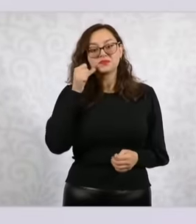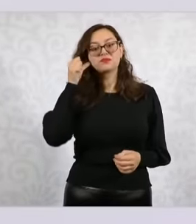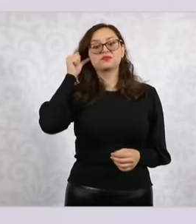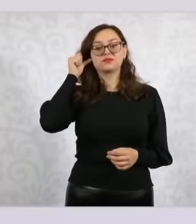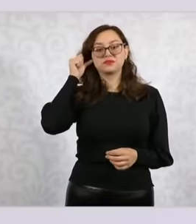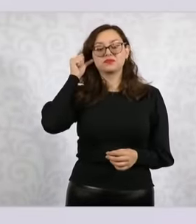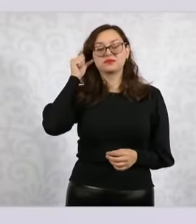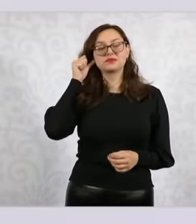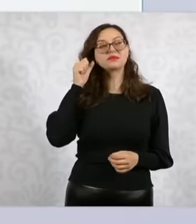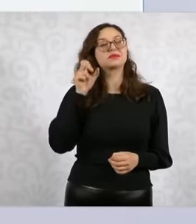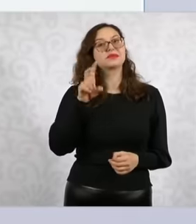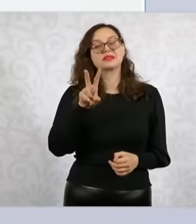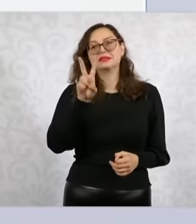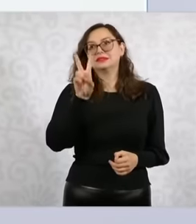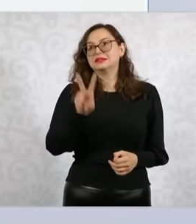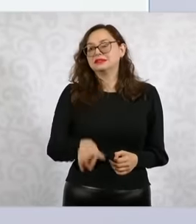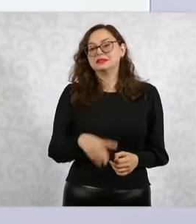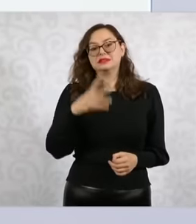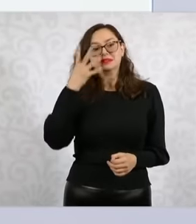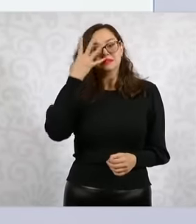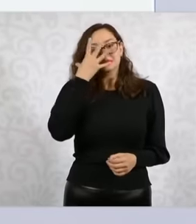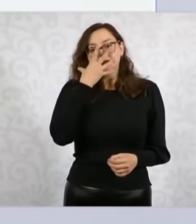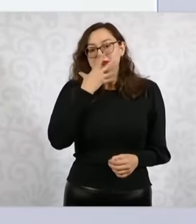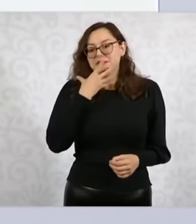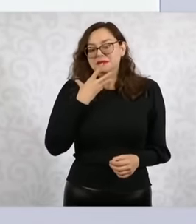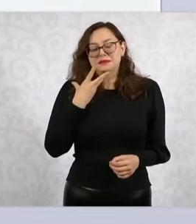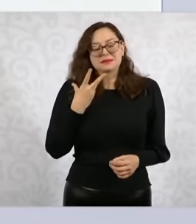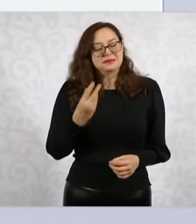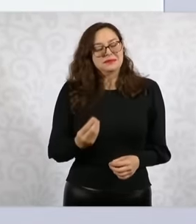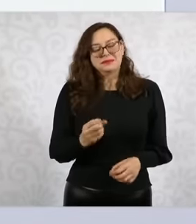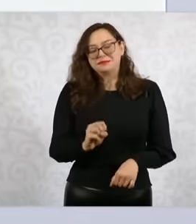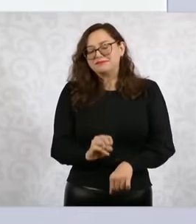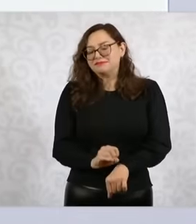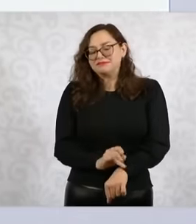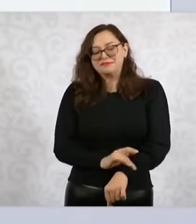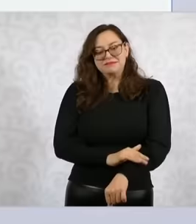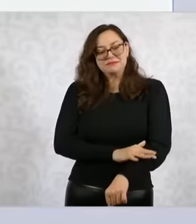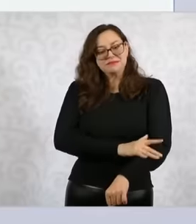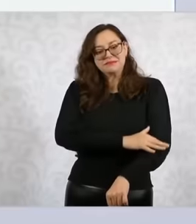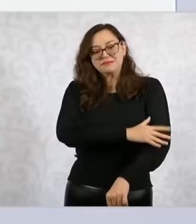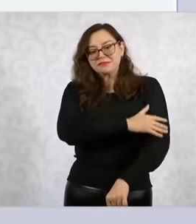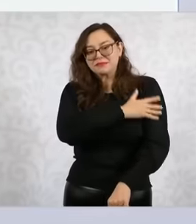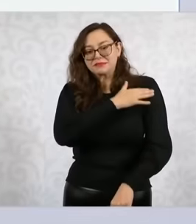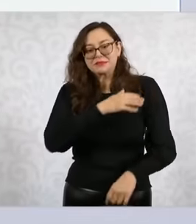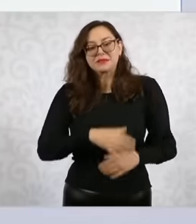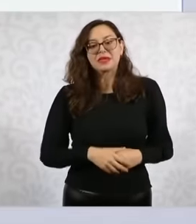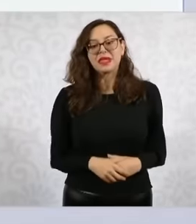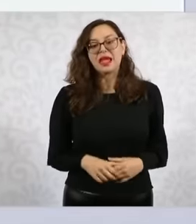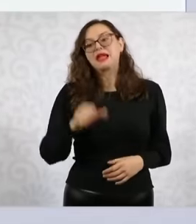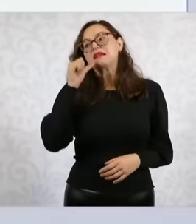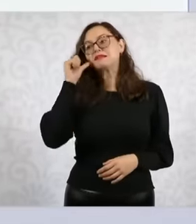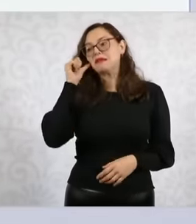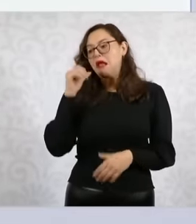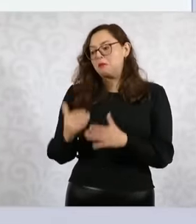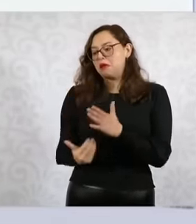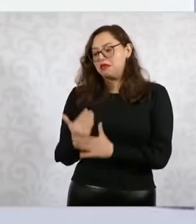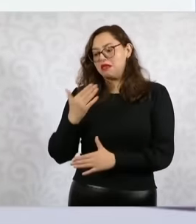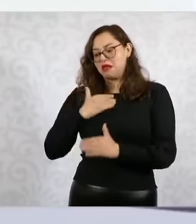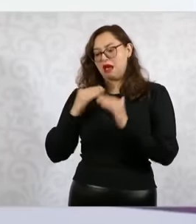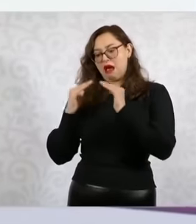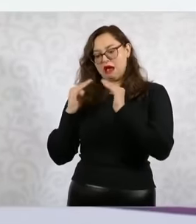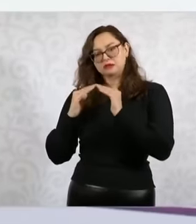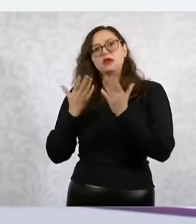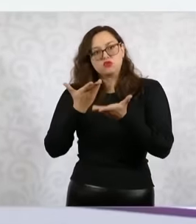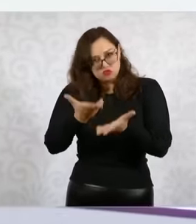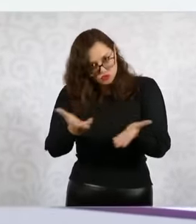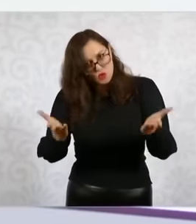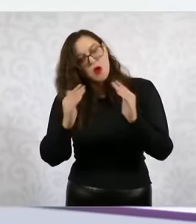as in the entire journey from his house that left yesterday morning to the congress, the same thing